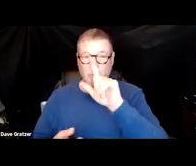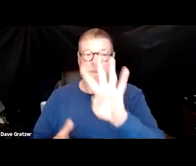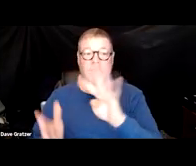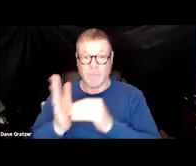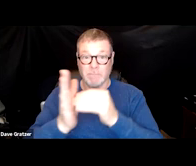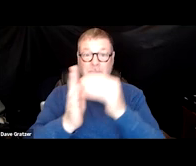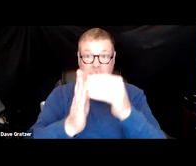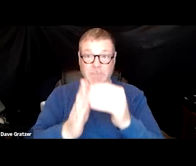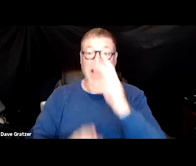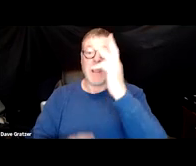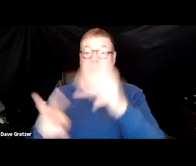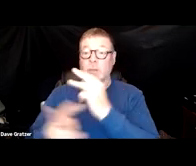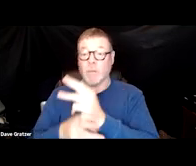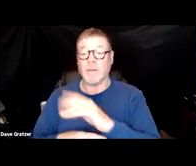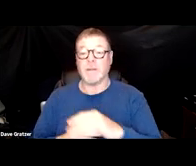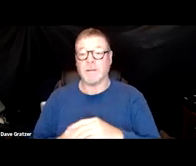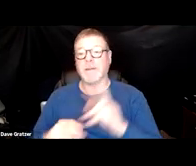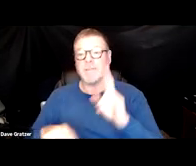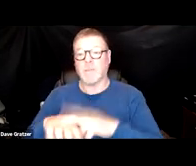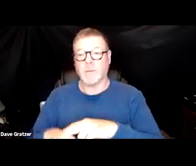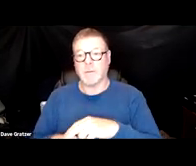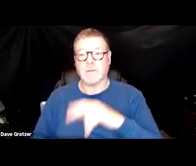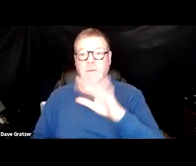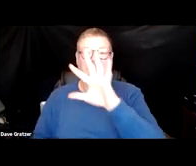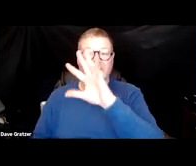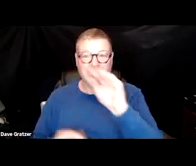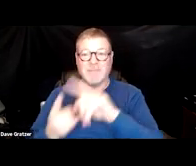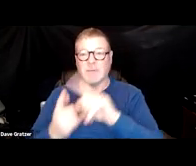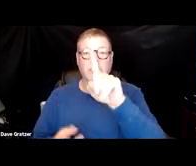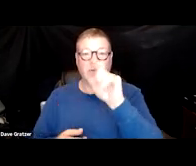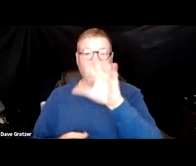and in the world of course 10 to 30%, or 50 to 150 million.